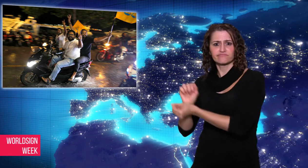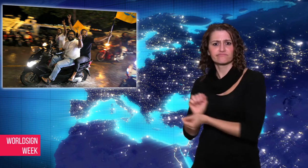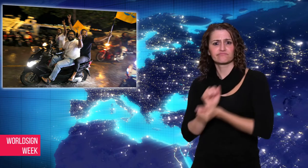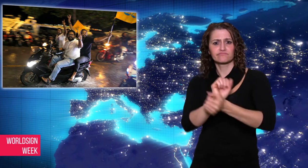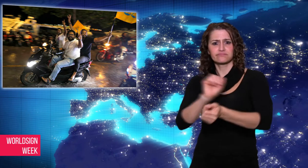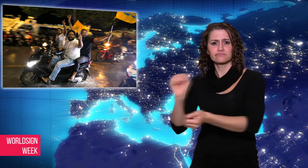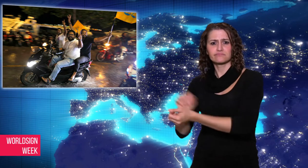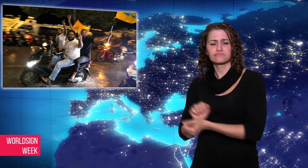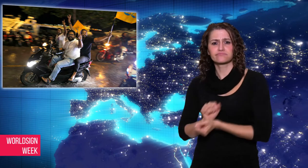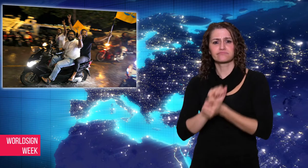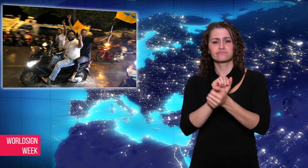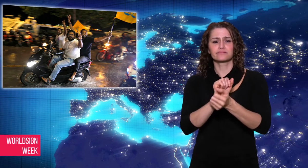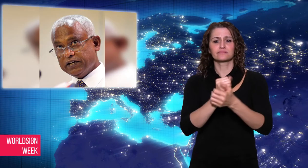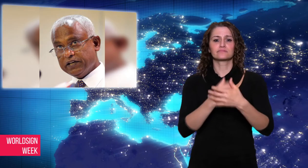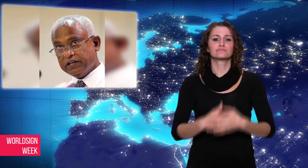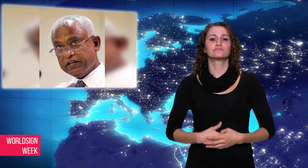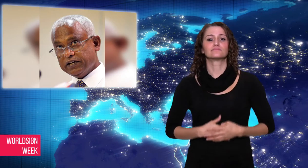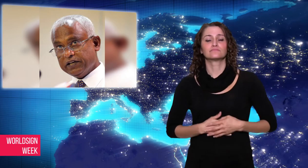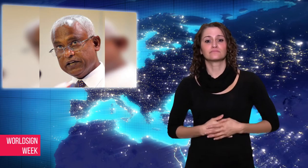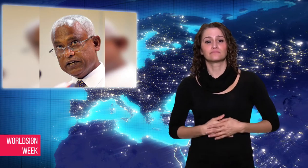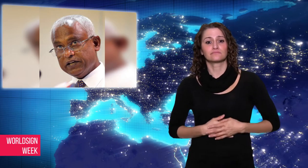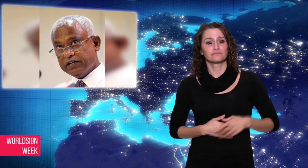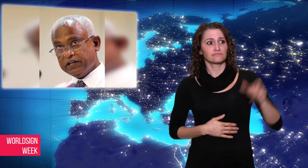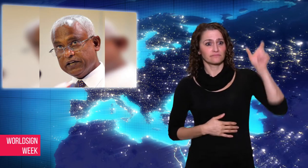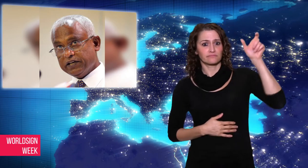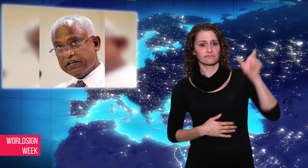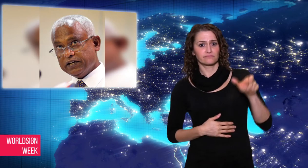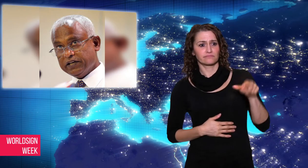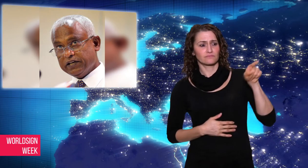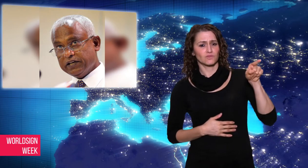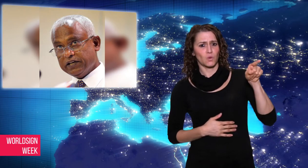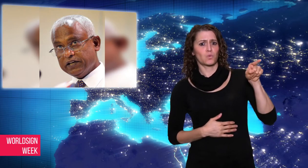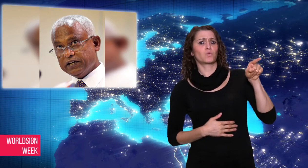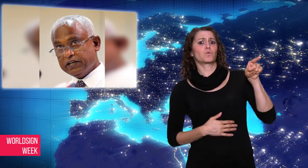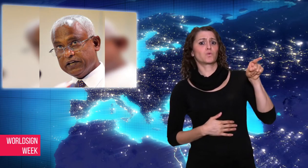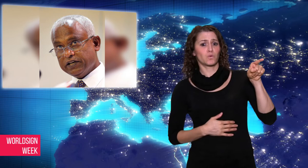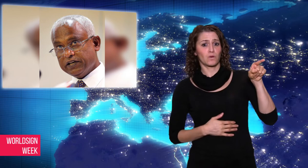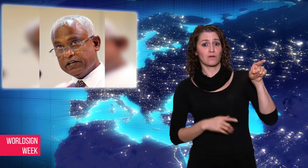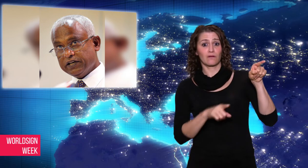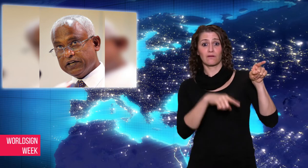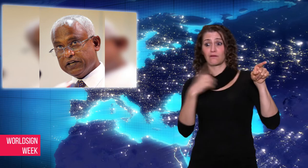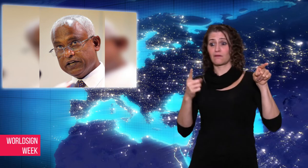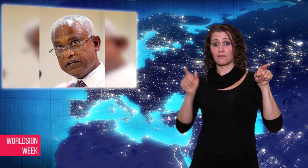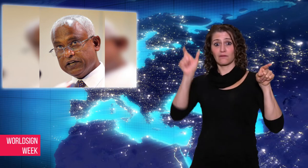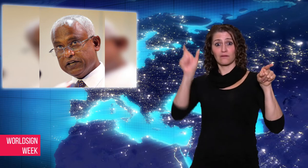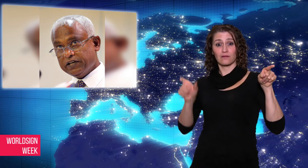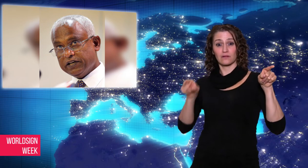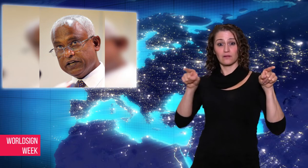arrested. Unlike the president,